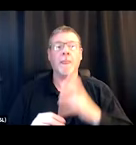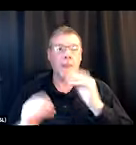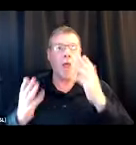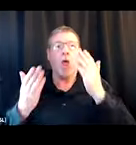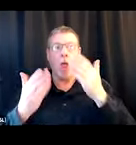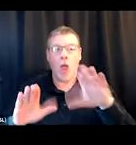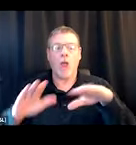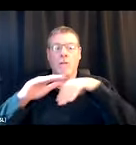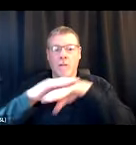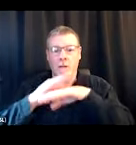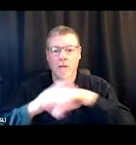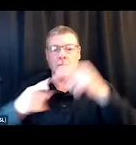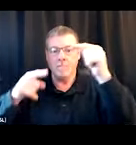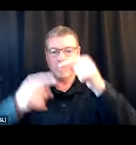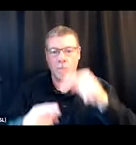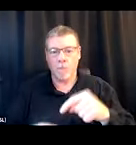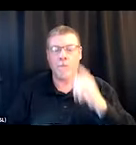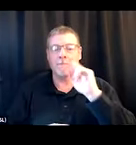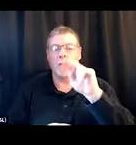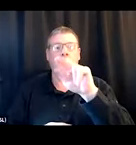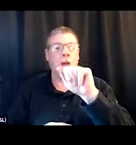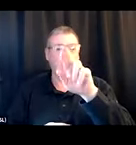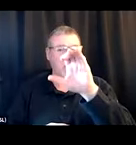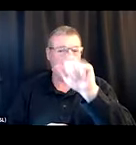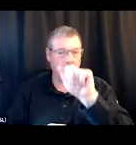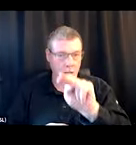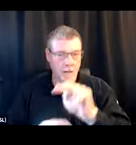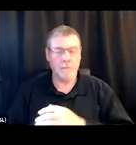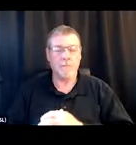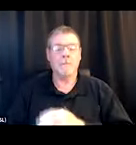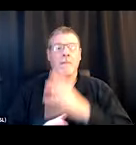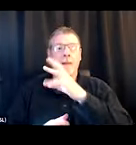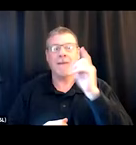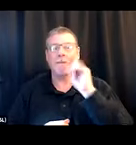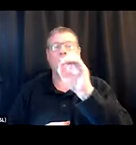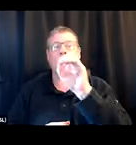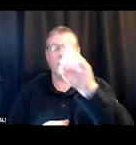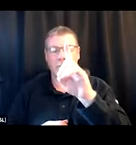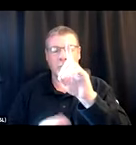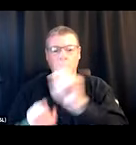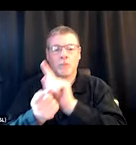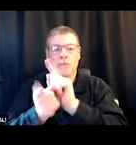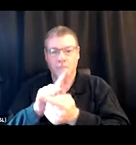for Narcan and overdose reversal kits and trainings.